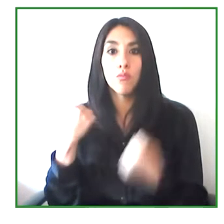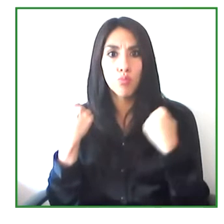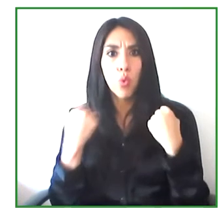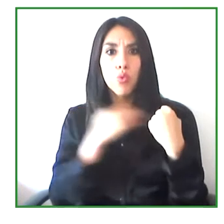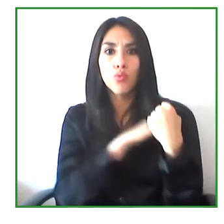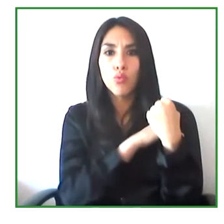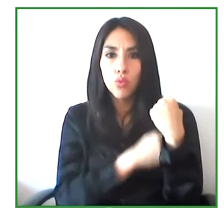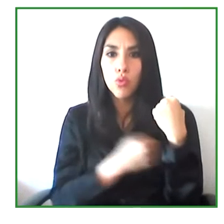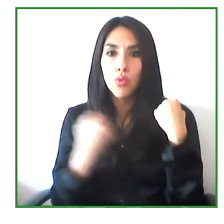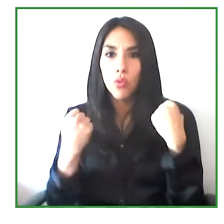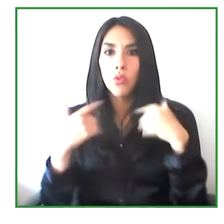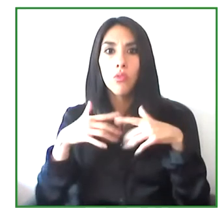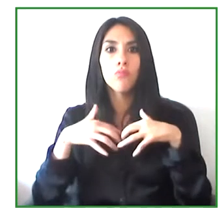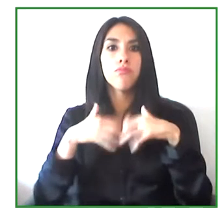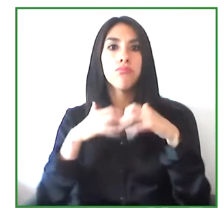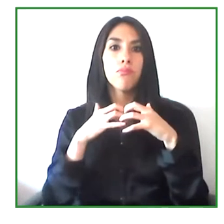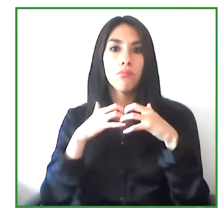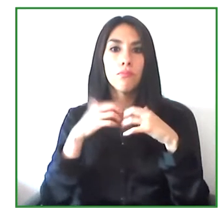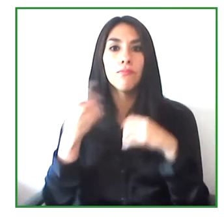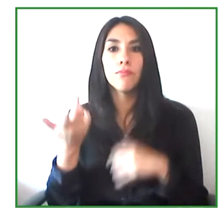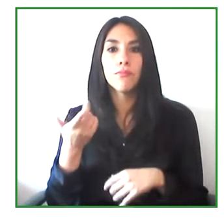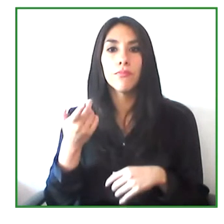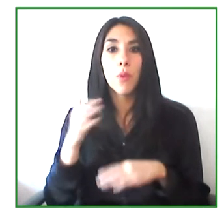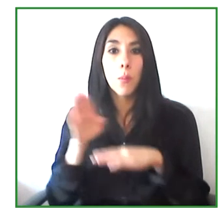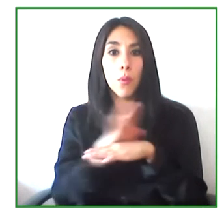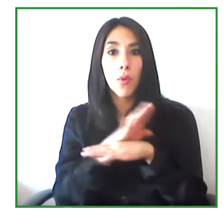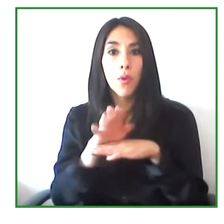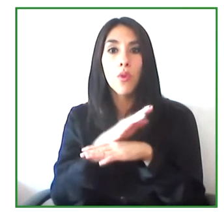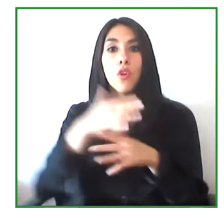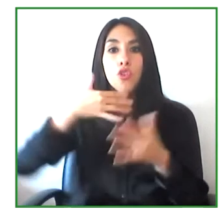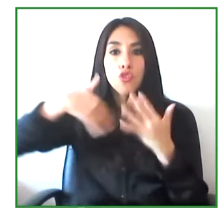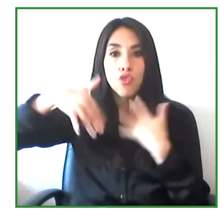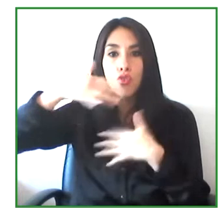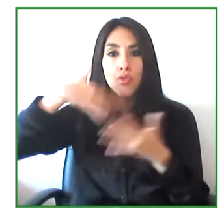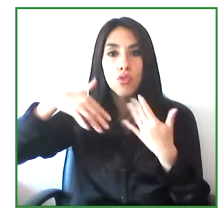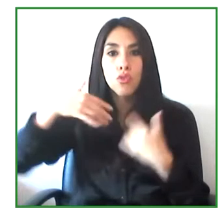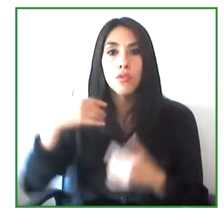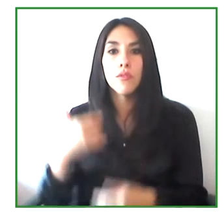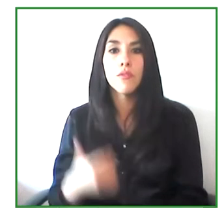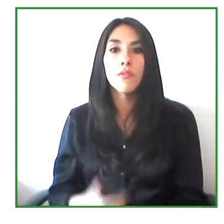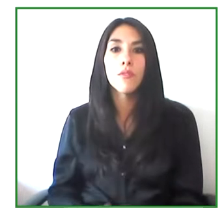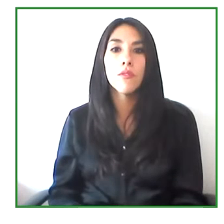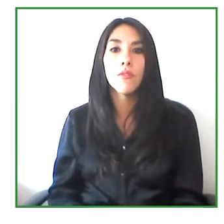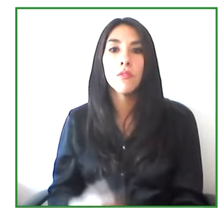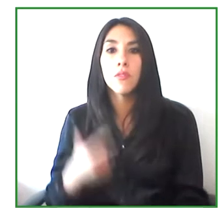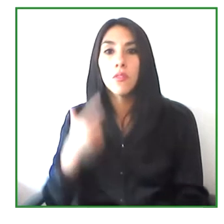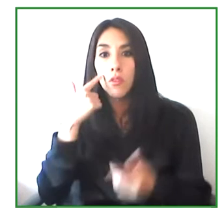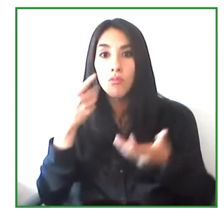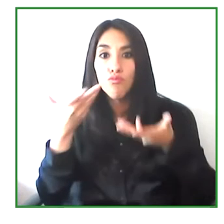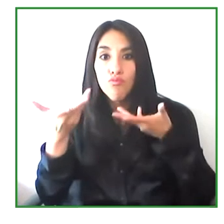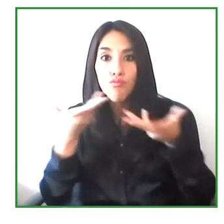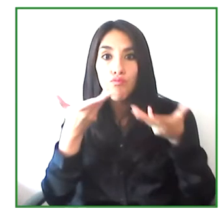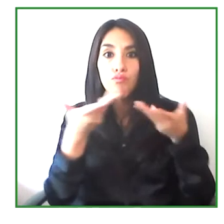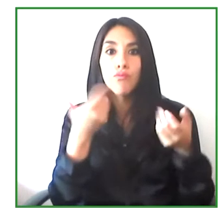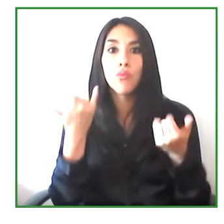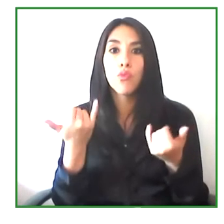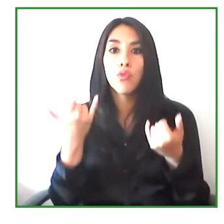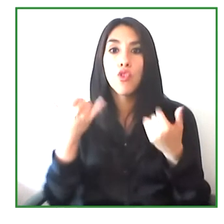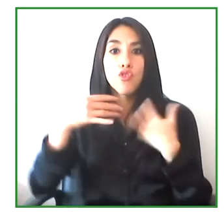in other organizations or in different contexts. To talk about these issues. We've invited several important panelists to tell us